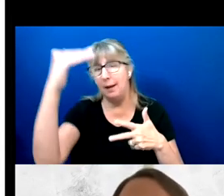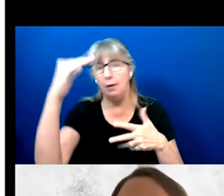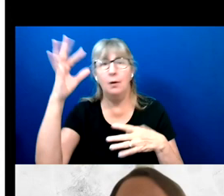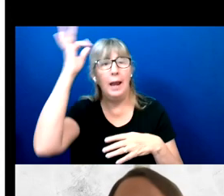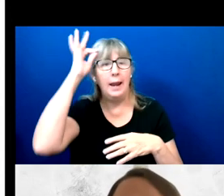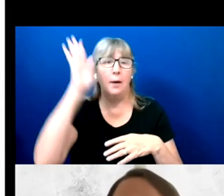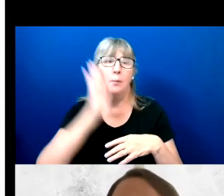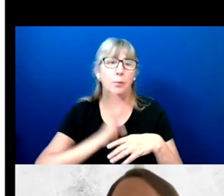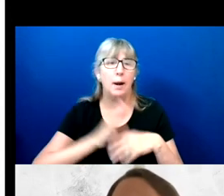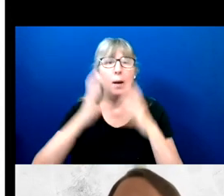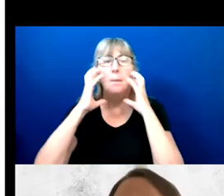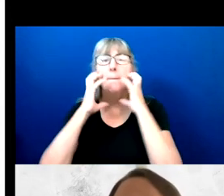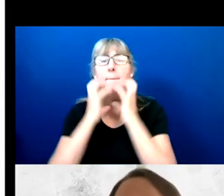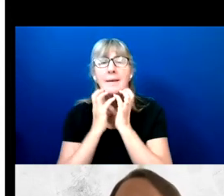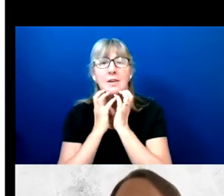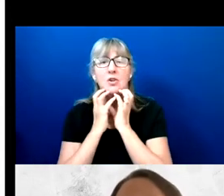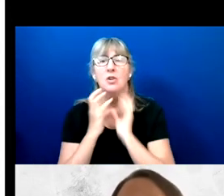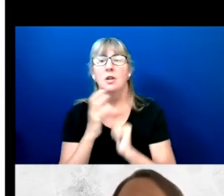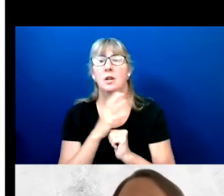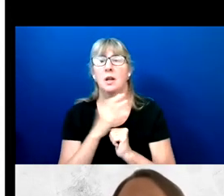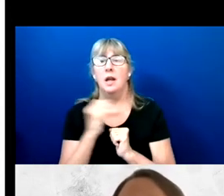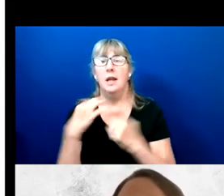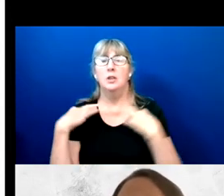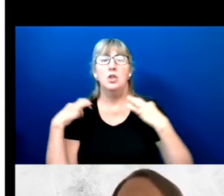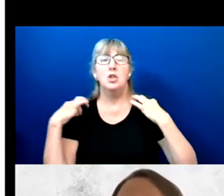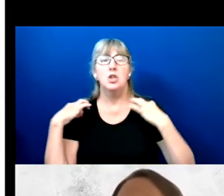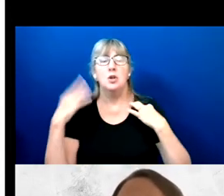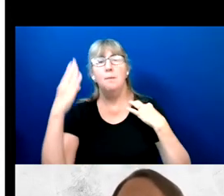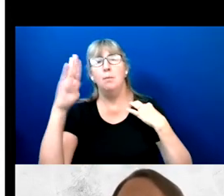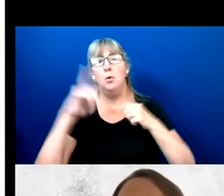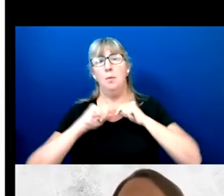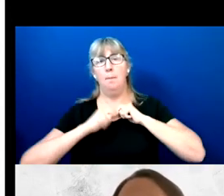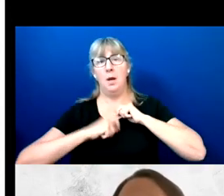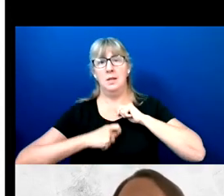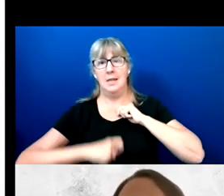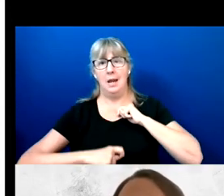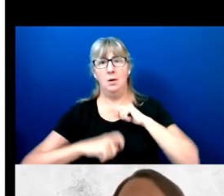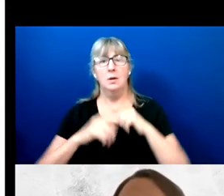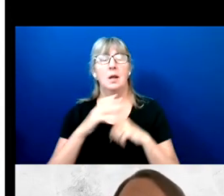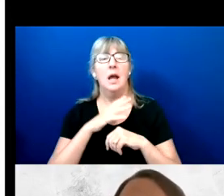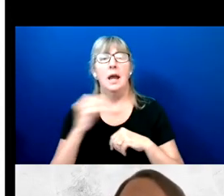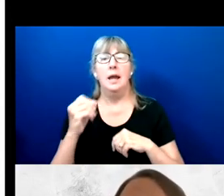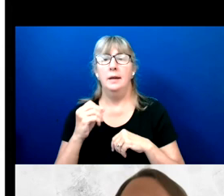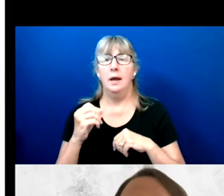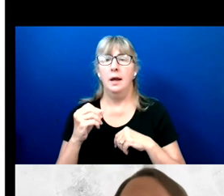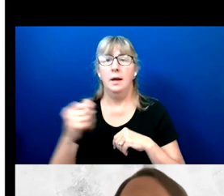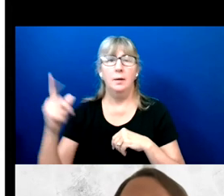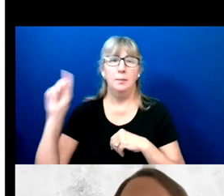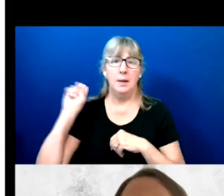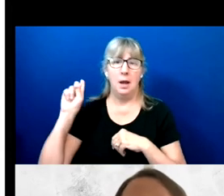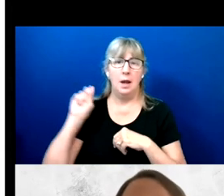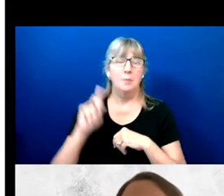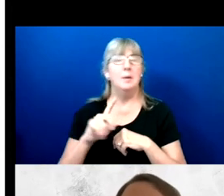I am wearing a blue buttoned down shirt and I am in front of a gray and white virtual NDRN background.